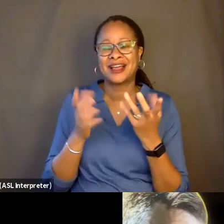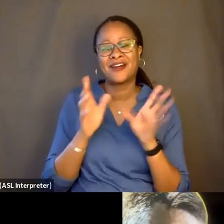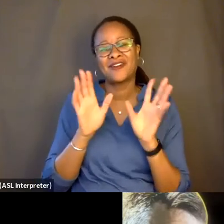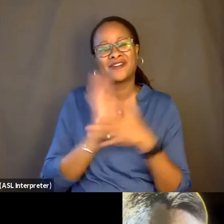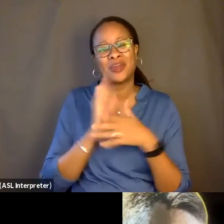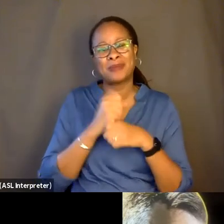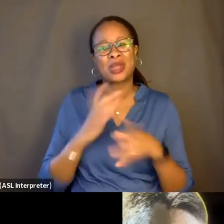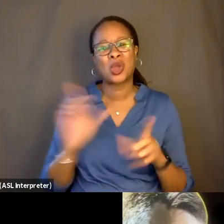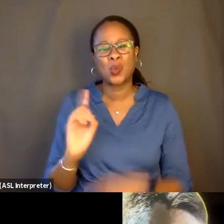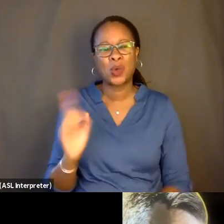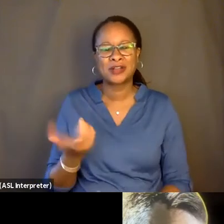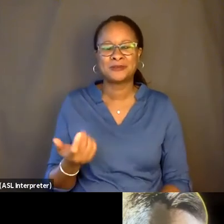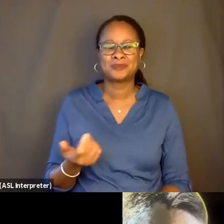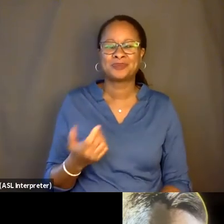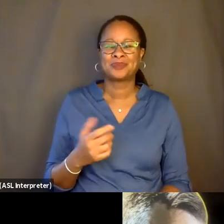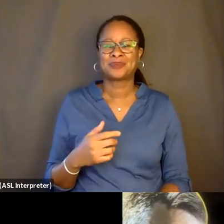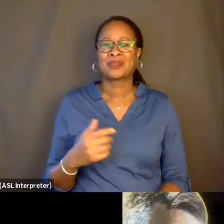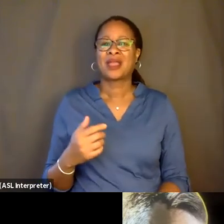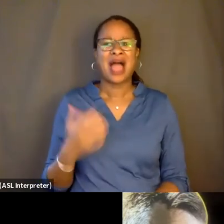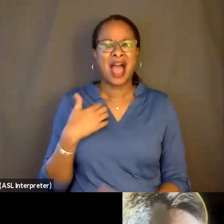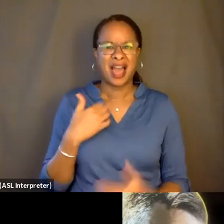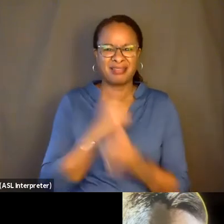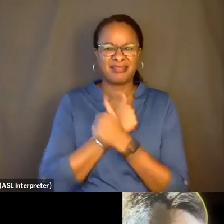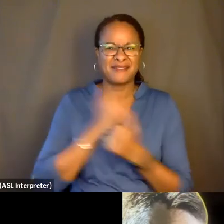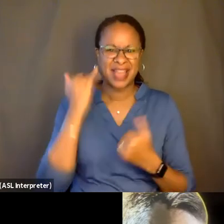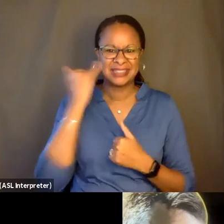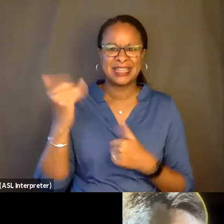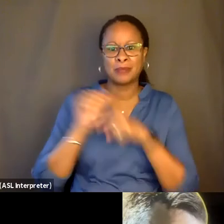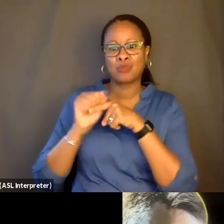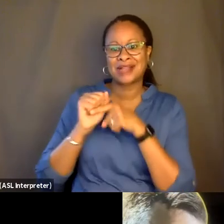I love the idea of exercise in futility. That's beautiful.